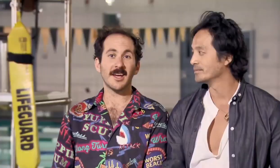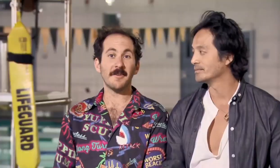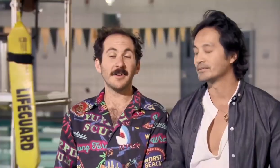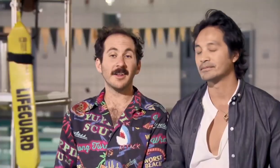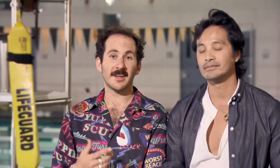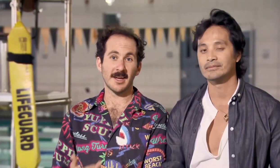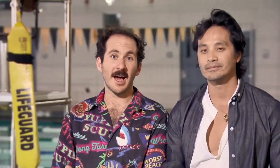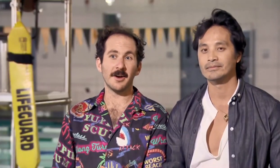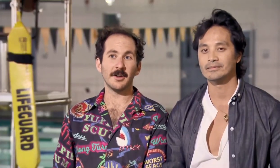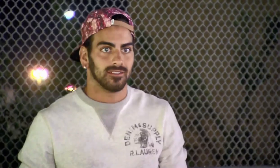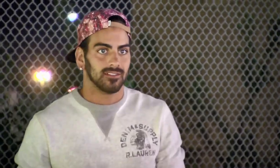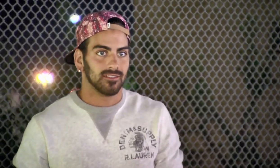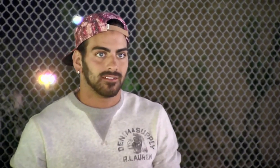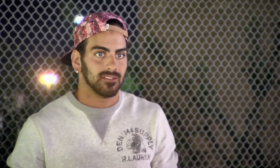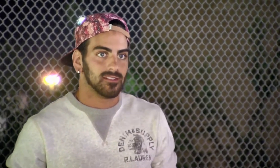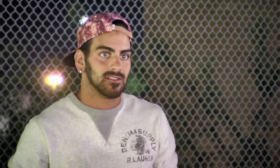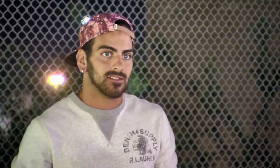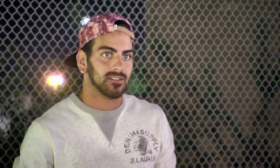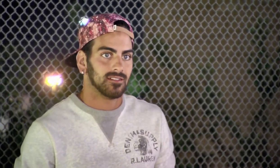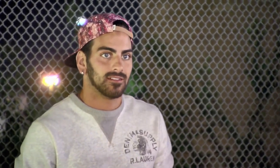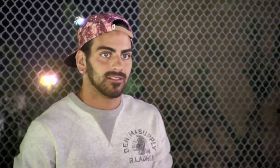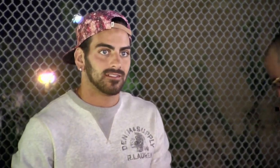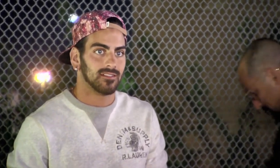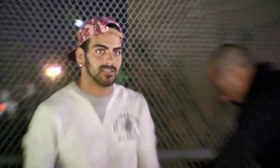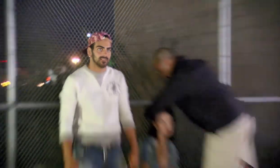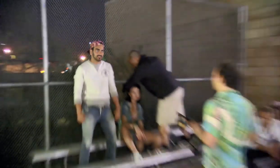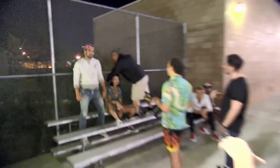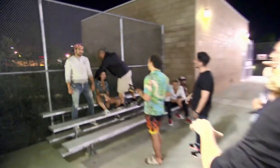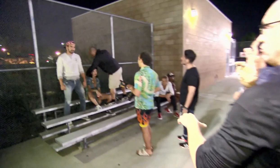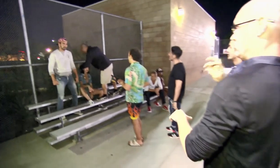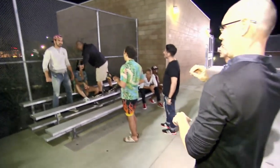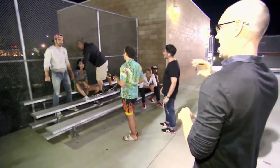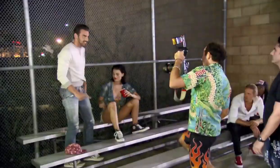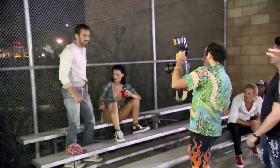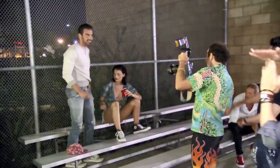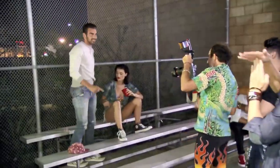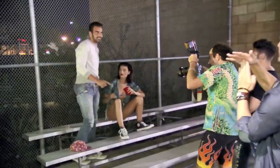I feel like Nyle could be a lot more successful without the interpreter